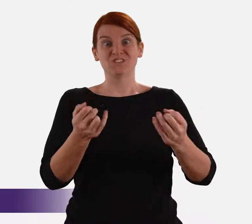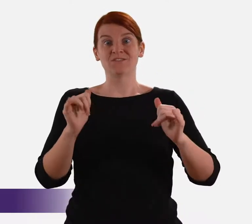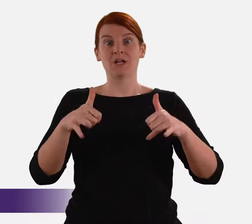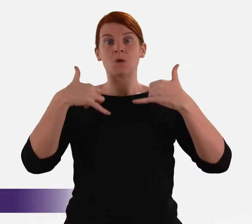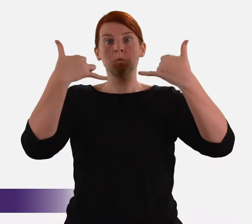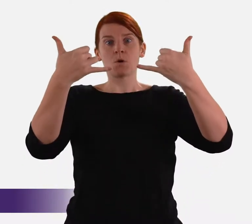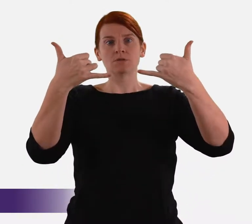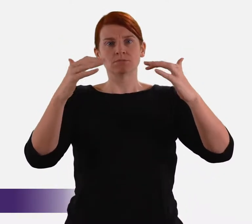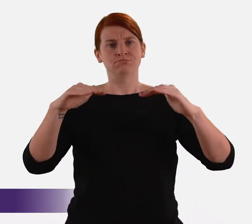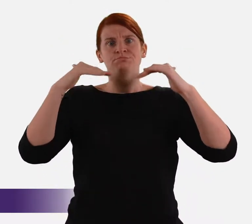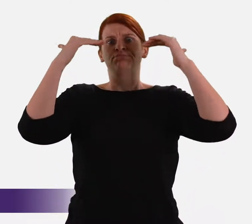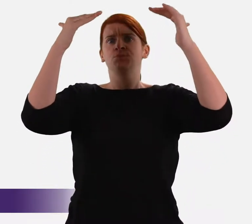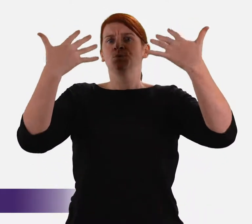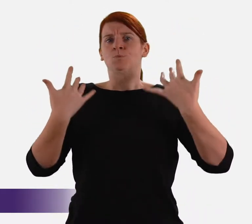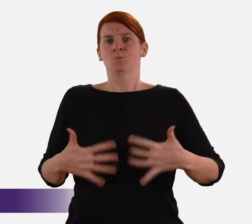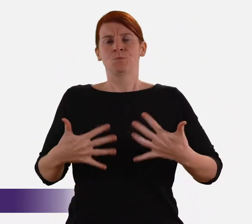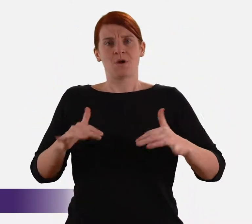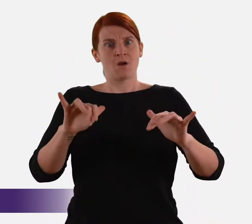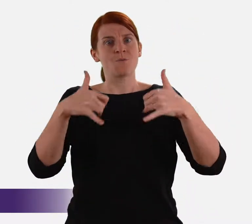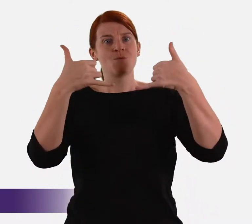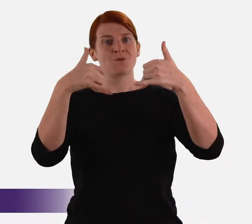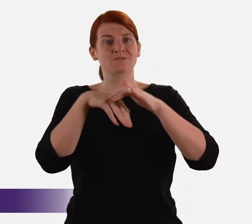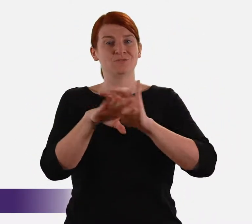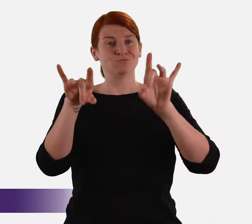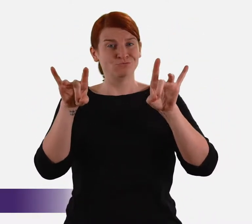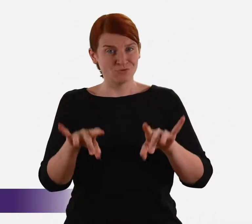The award of the highest honour that Australia can bestow